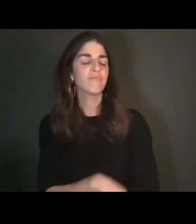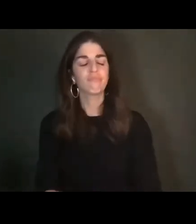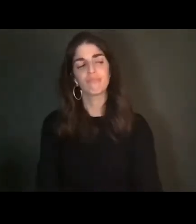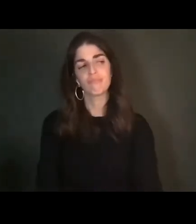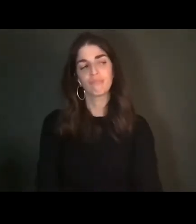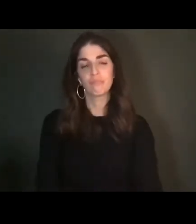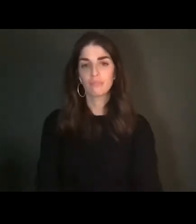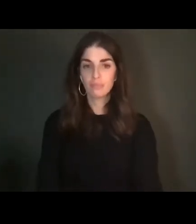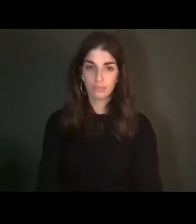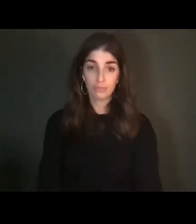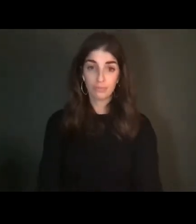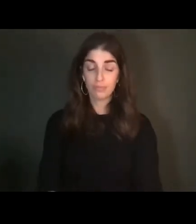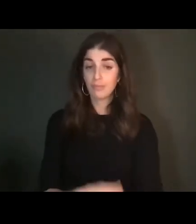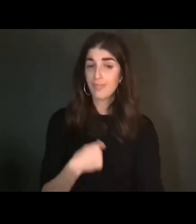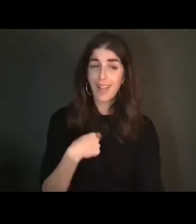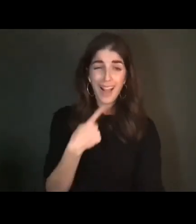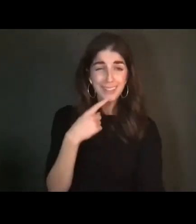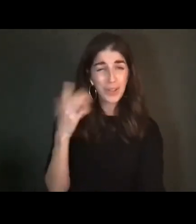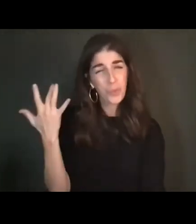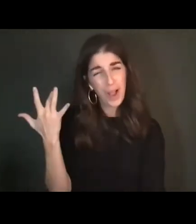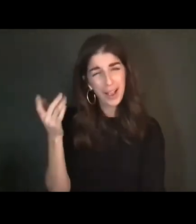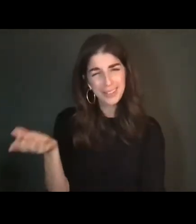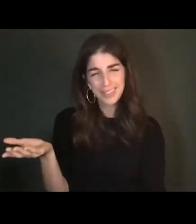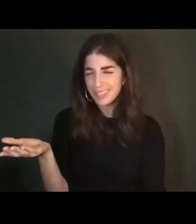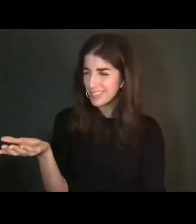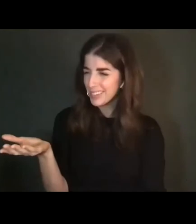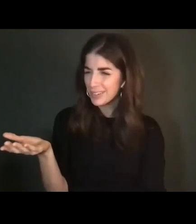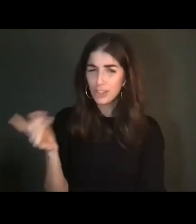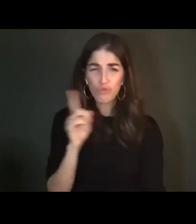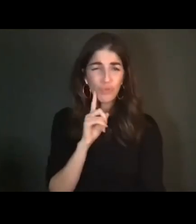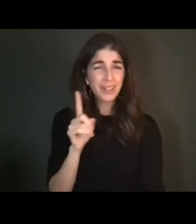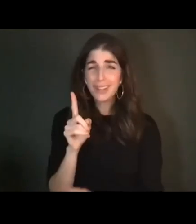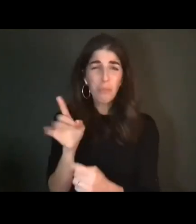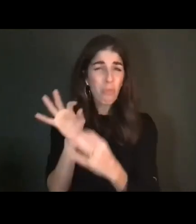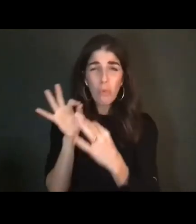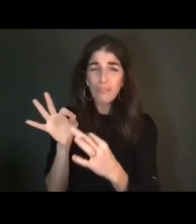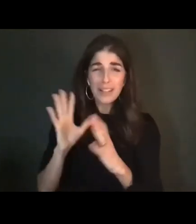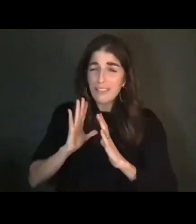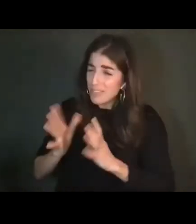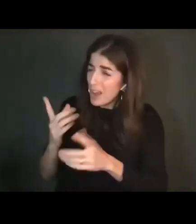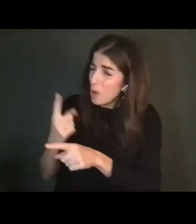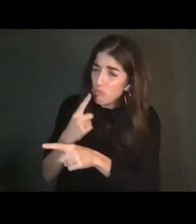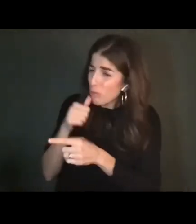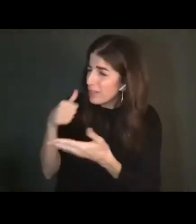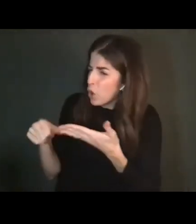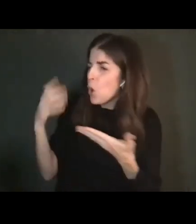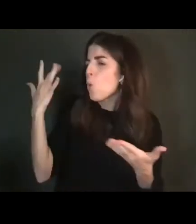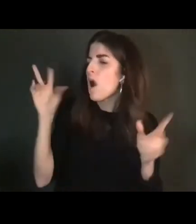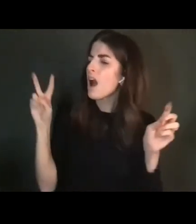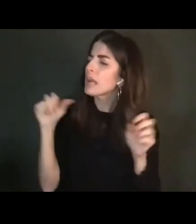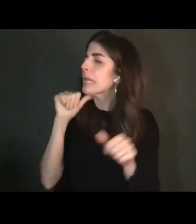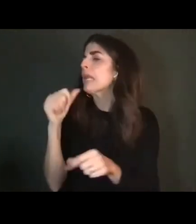And I say, "Why? It's a perfectly appropriate letter. Why is it an inappropriate letter?